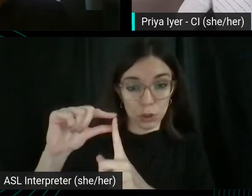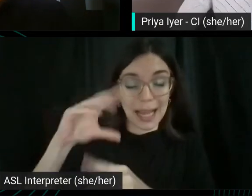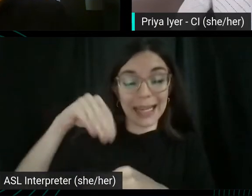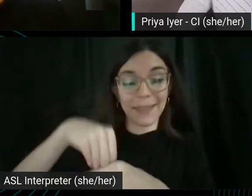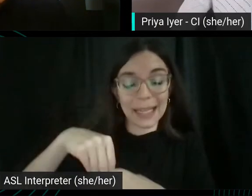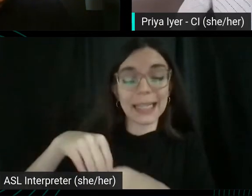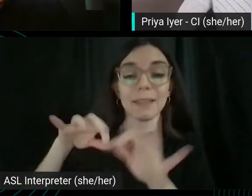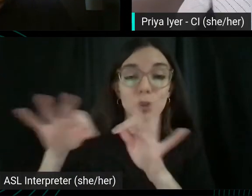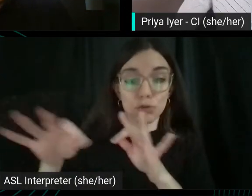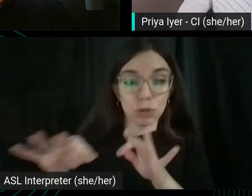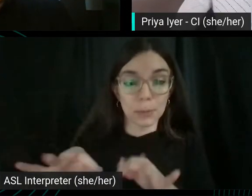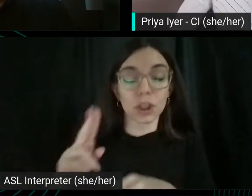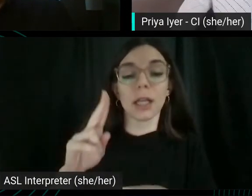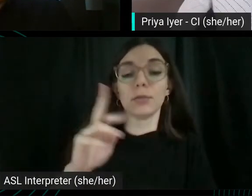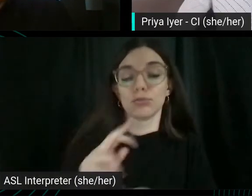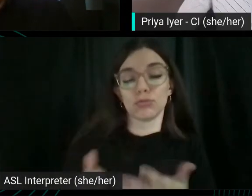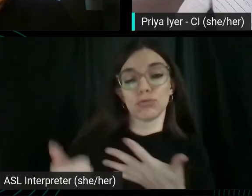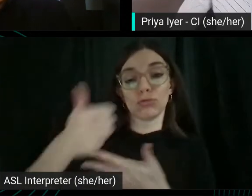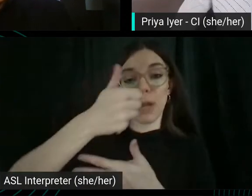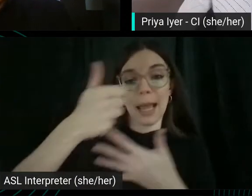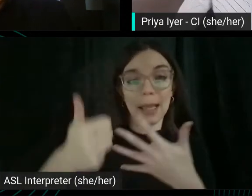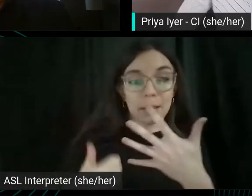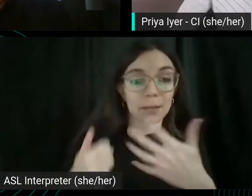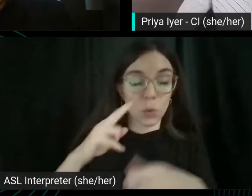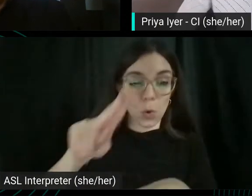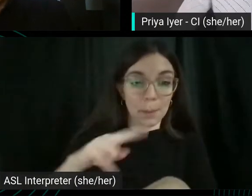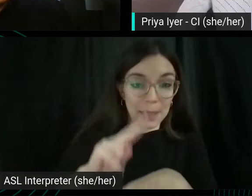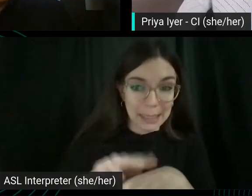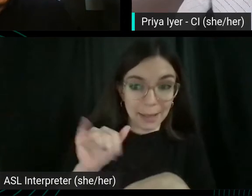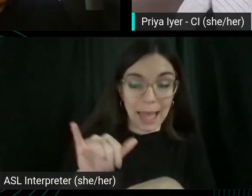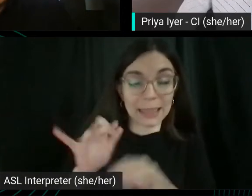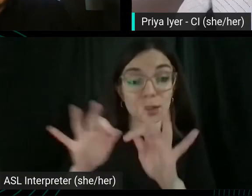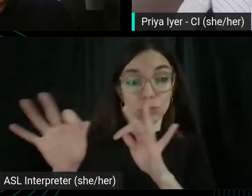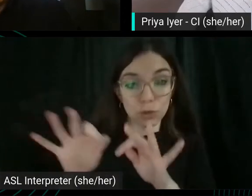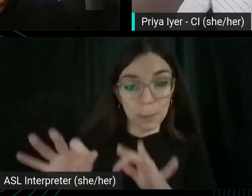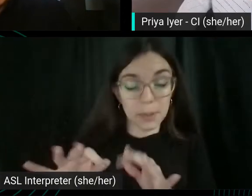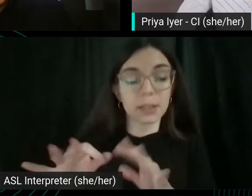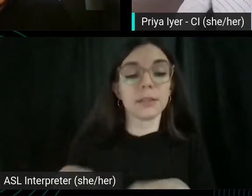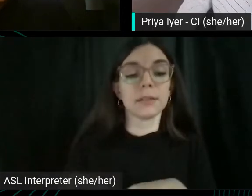Normally like, it's a like, it's a description of you're actually describing it. Why? I'll think about click-through rate.